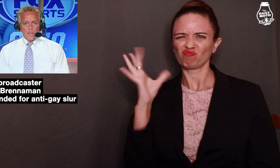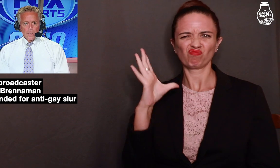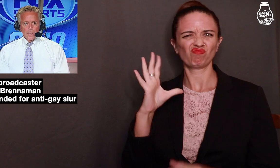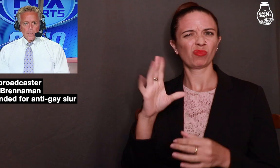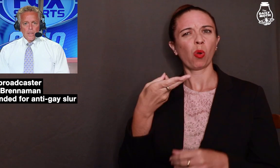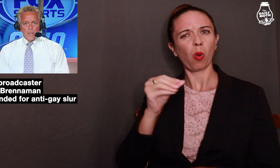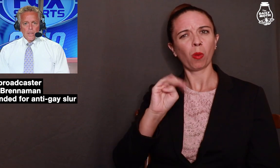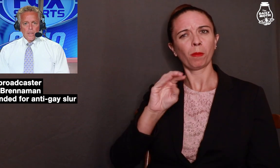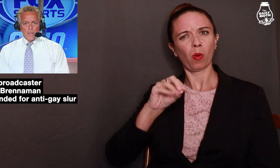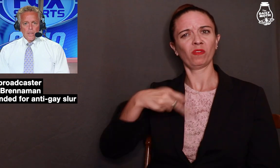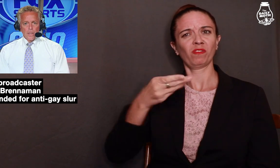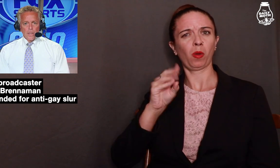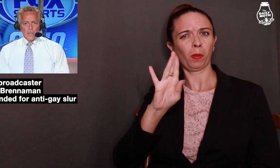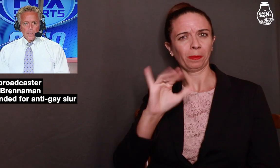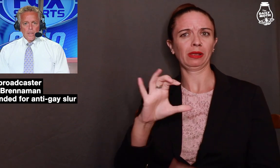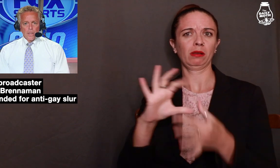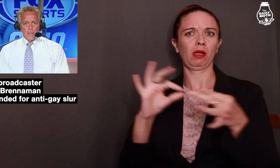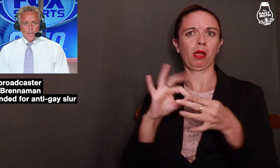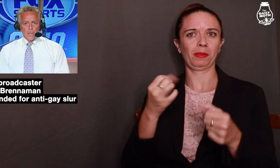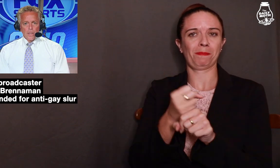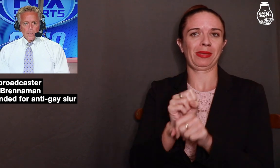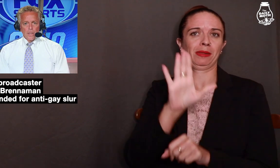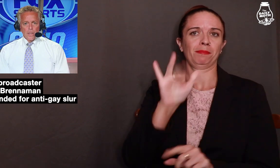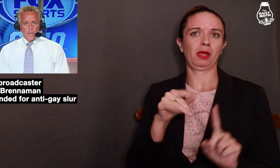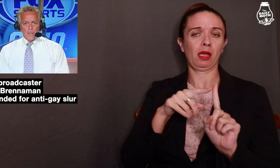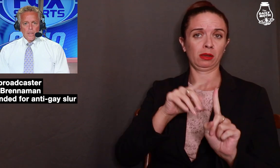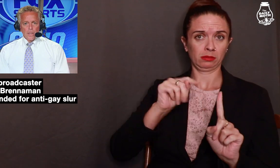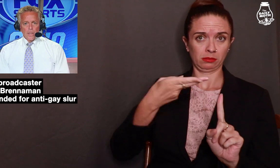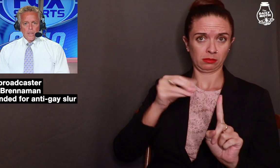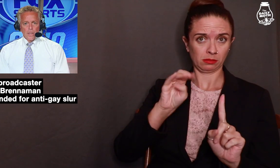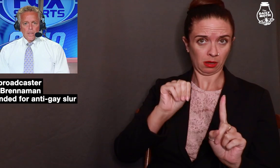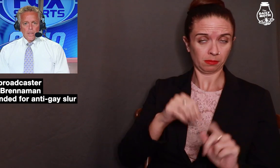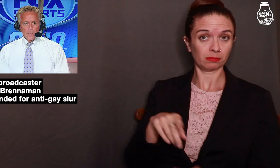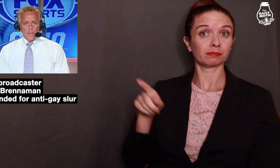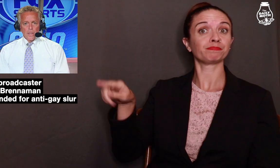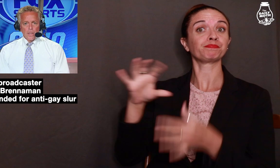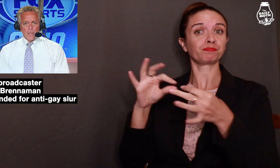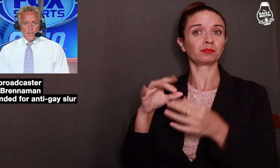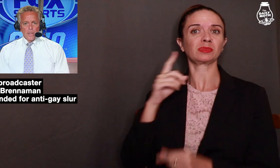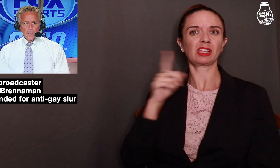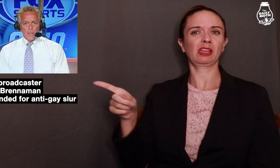the horrific, homophobic remark made by Thom and